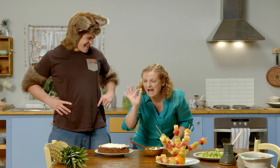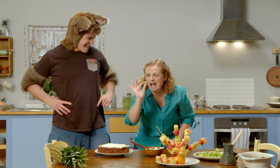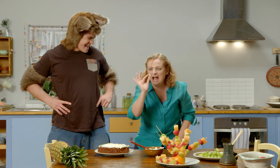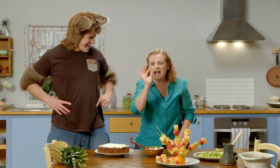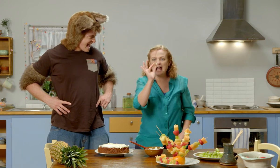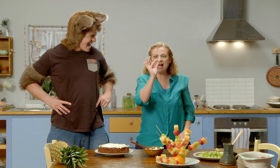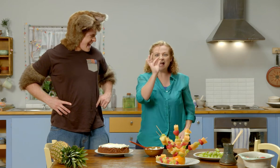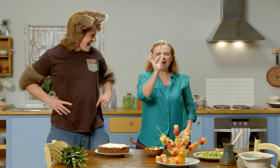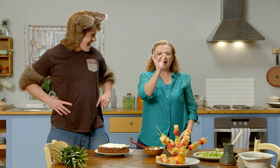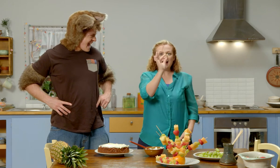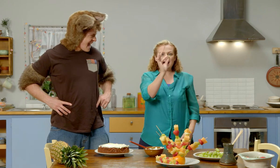Oh!